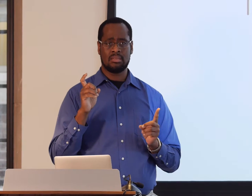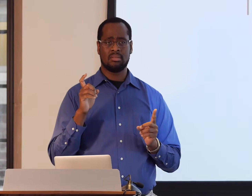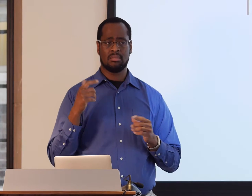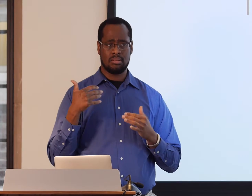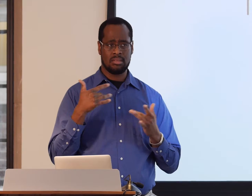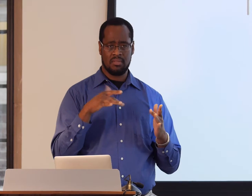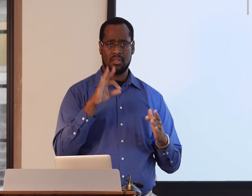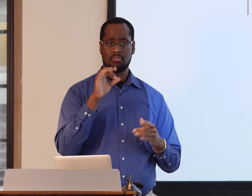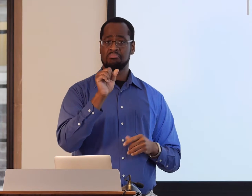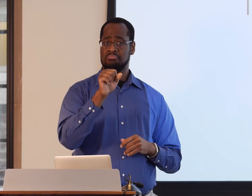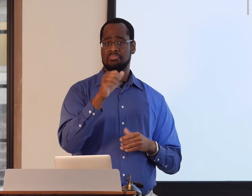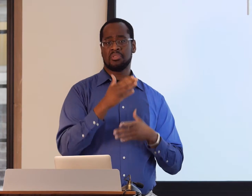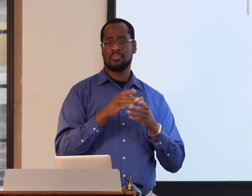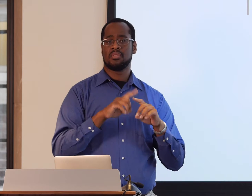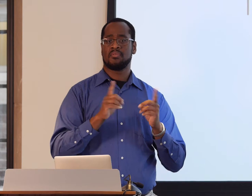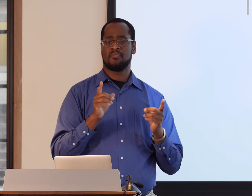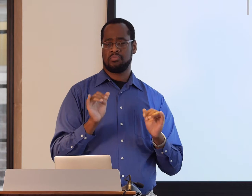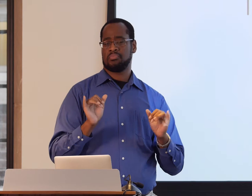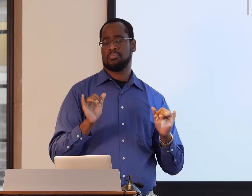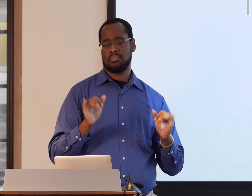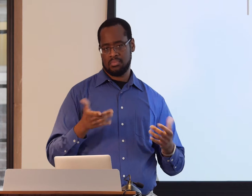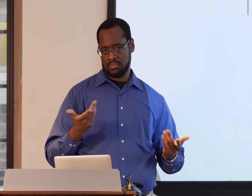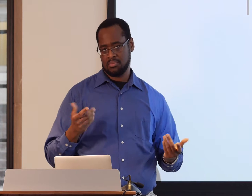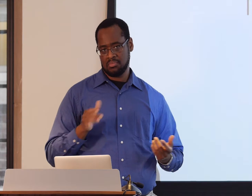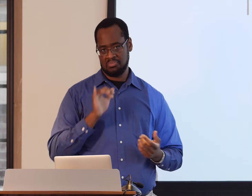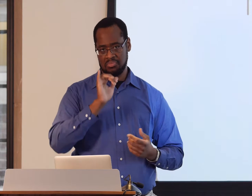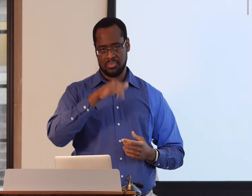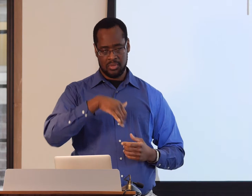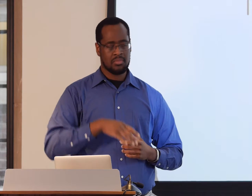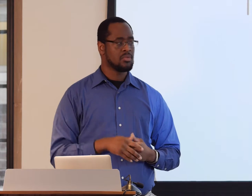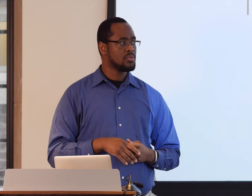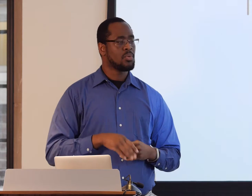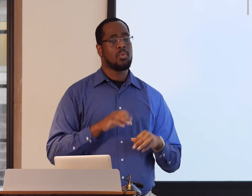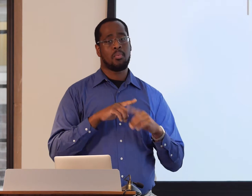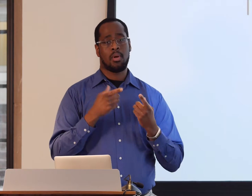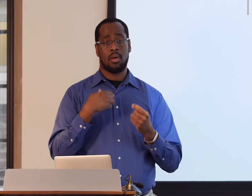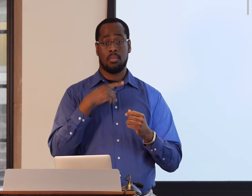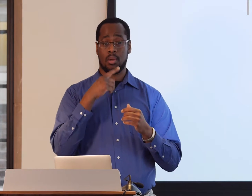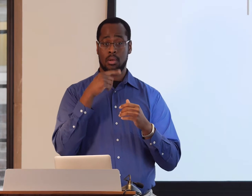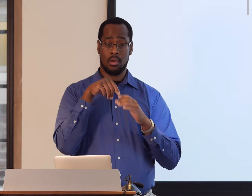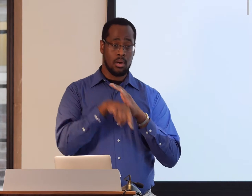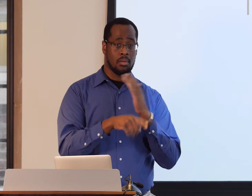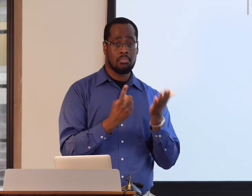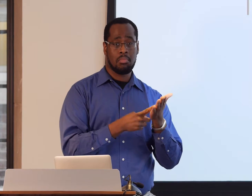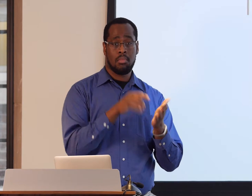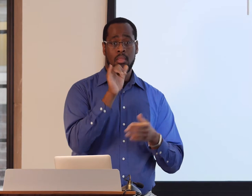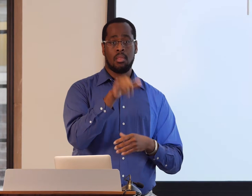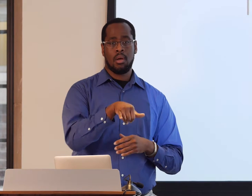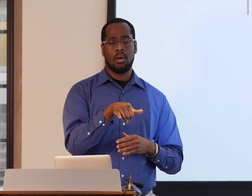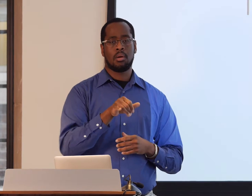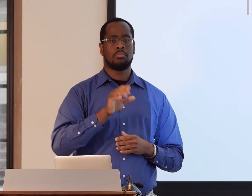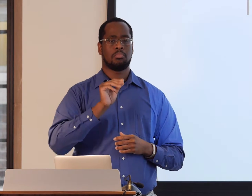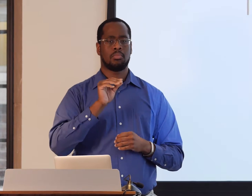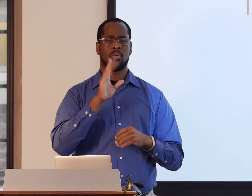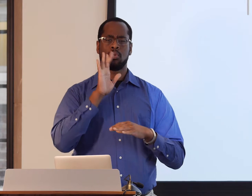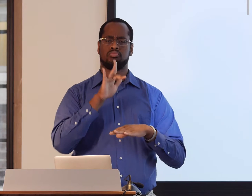And we wanted to compare that to young, Black ASL users, and if they're language was similar or different.